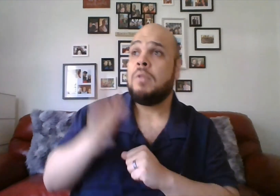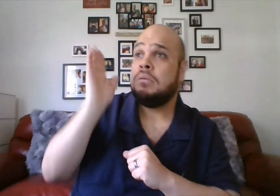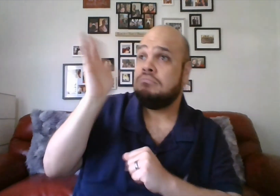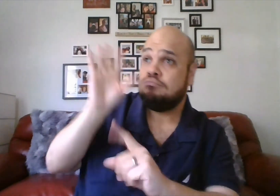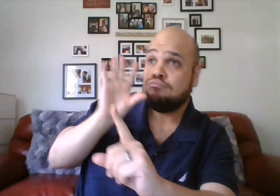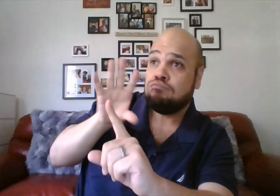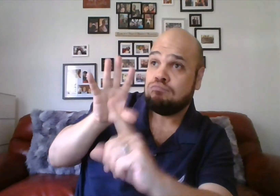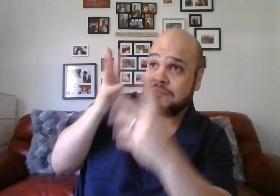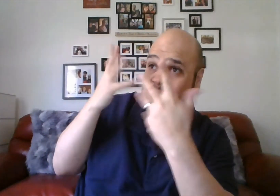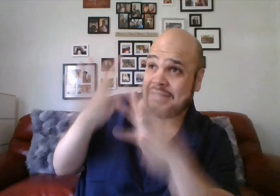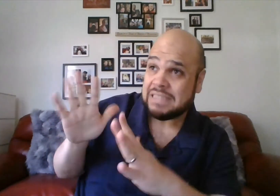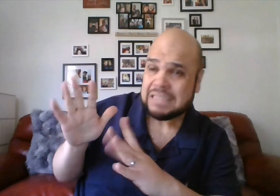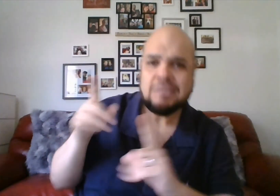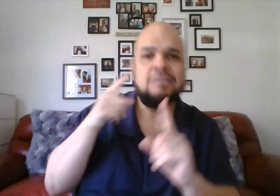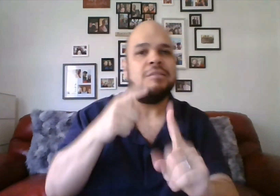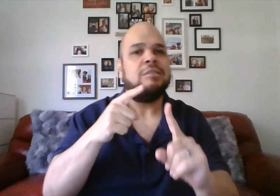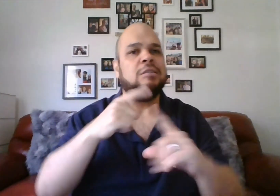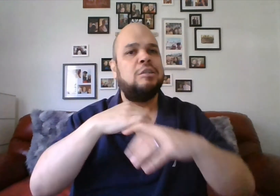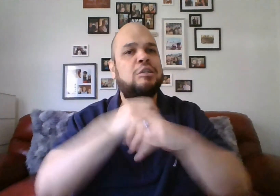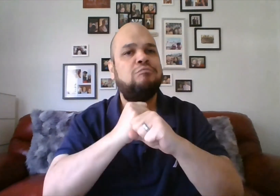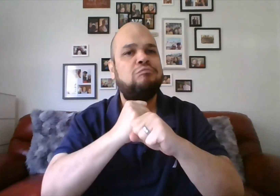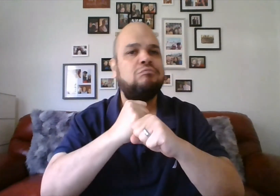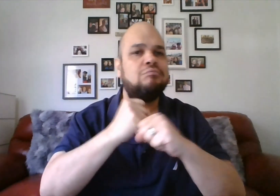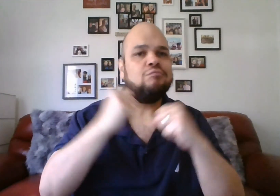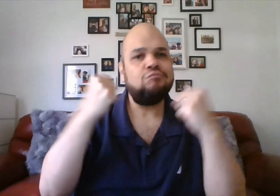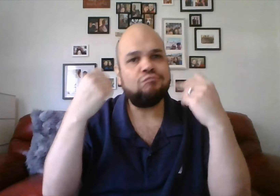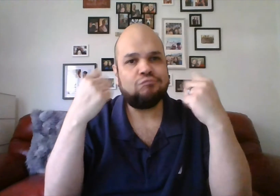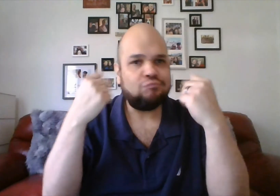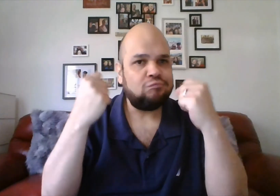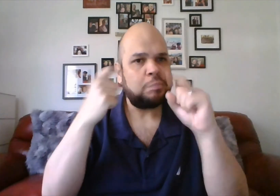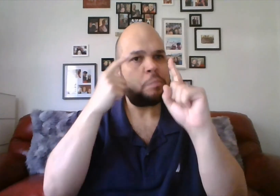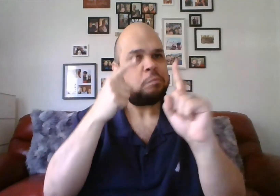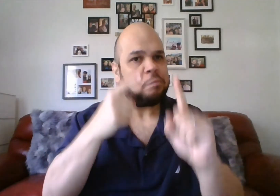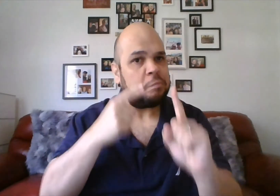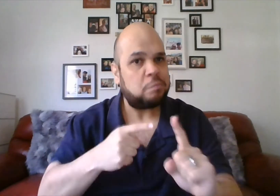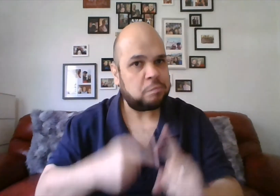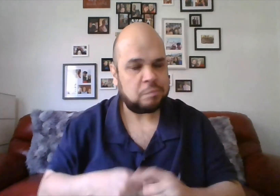providing brief video updates of important issues.